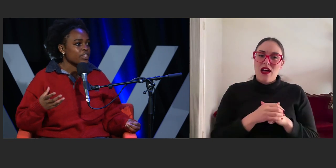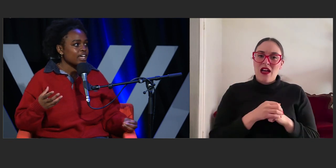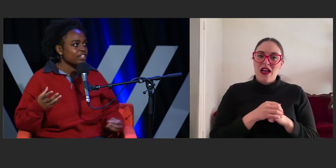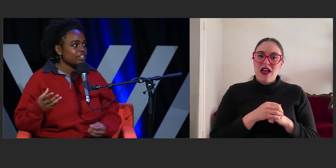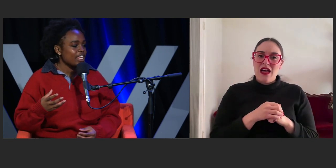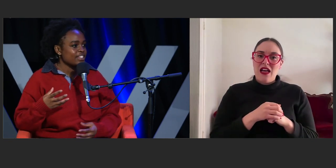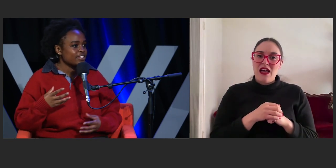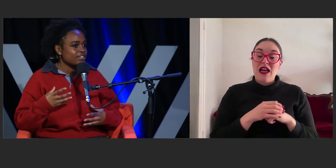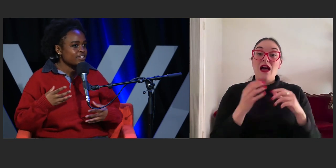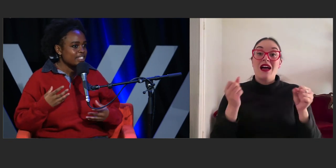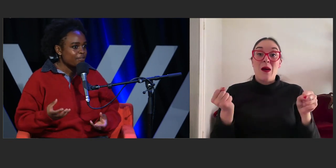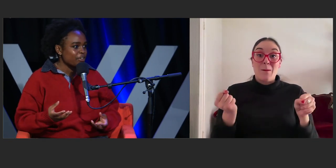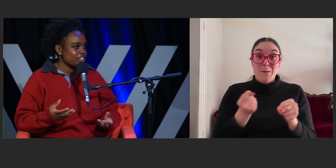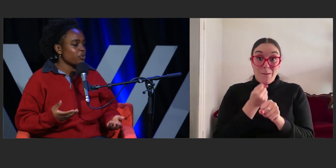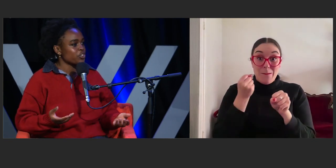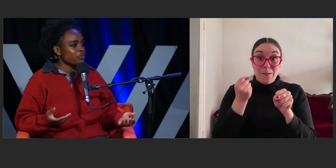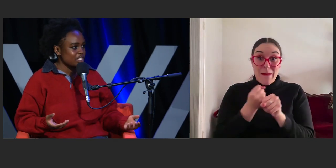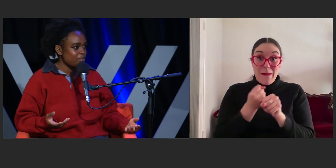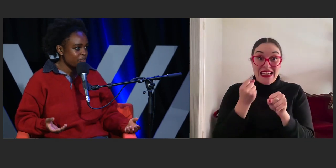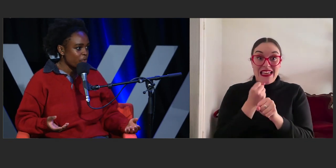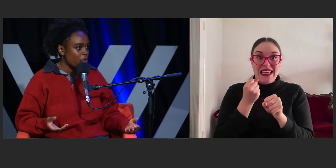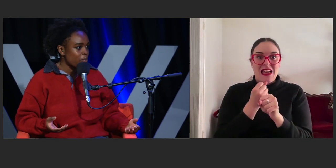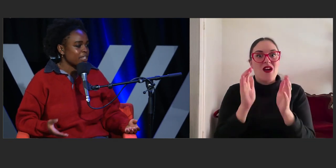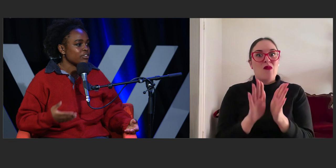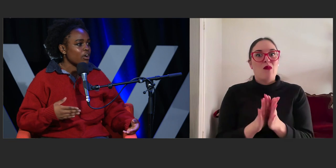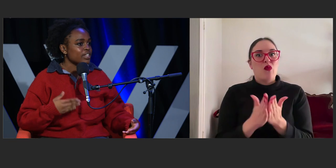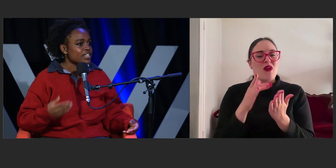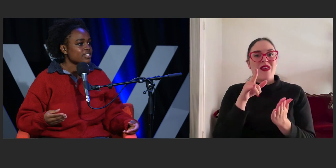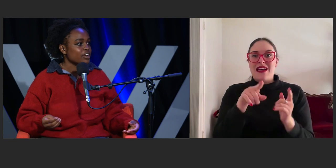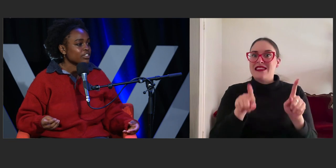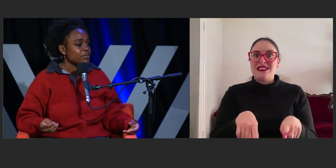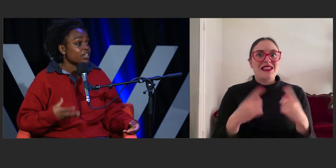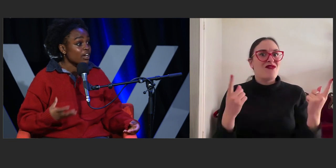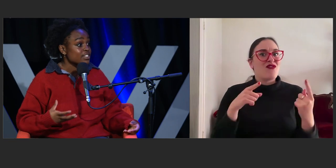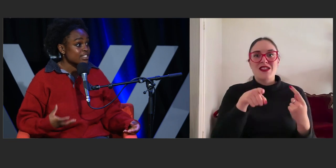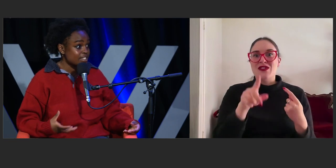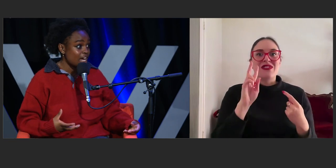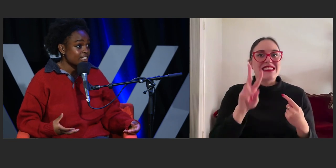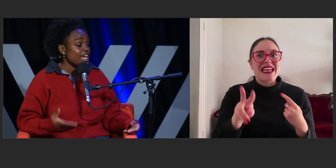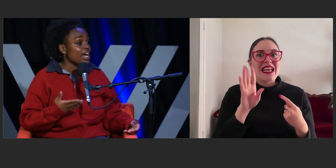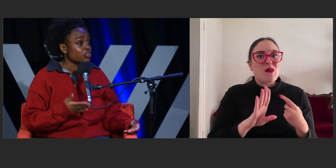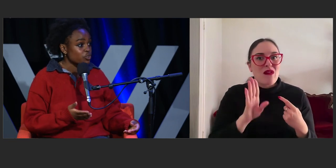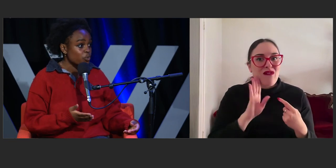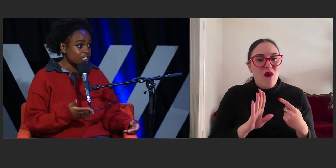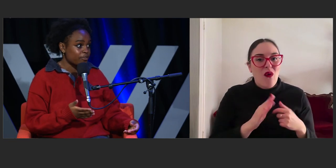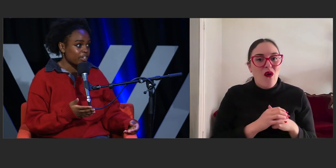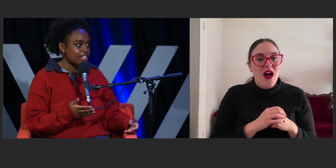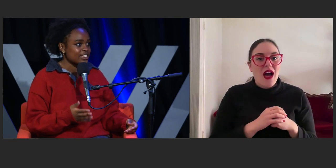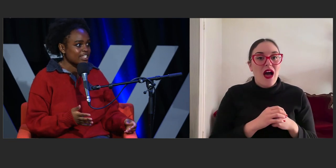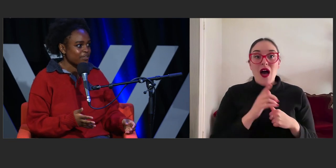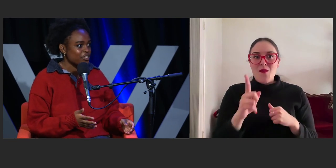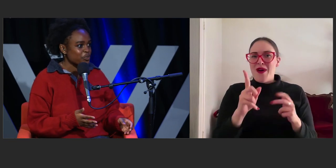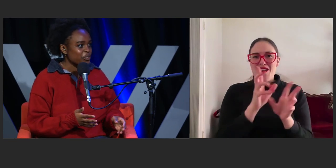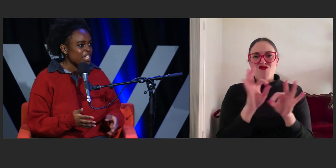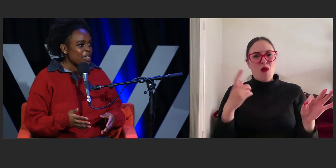that is different to what you've seen before, but not necessarily because it's tied to how you are different as an individual,